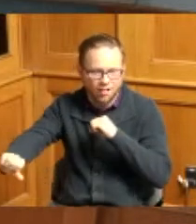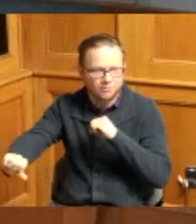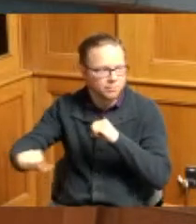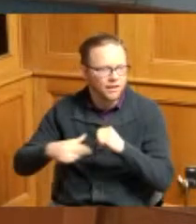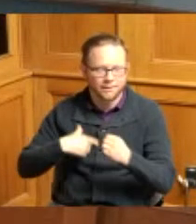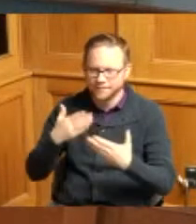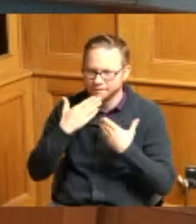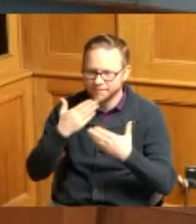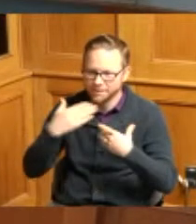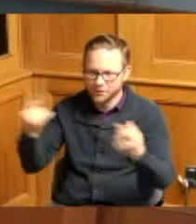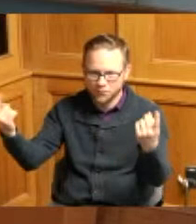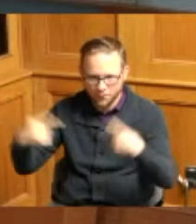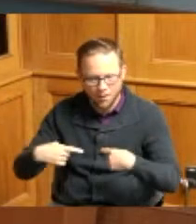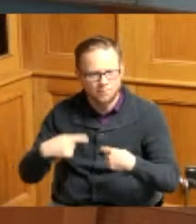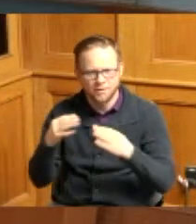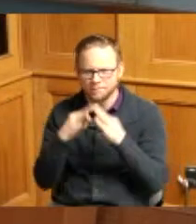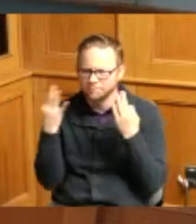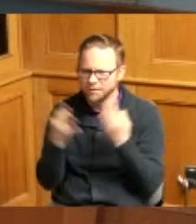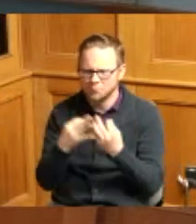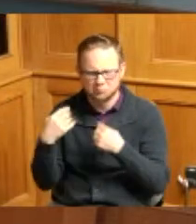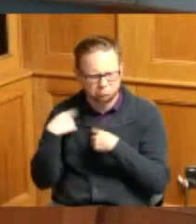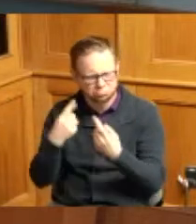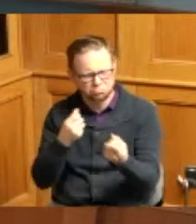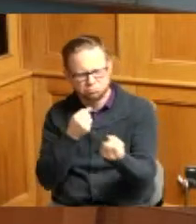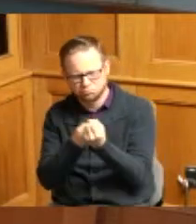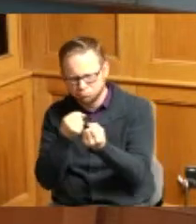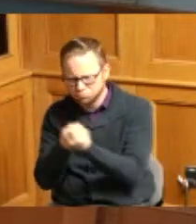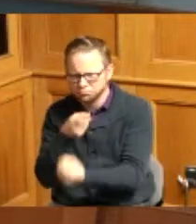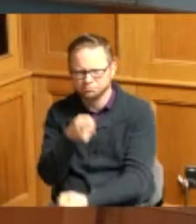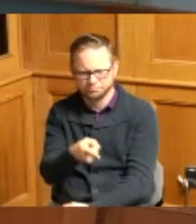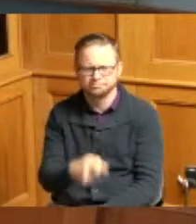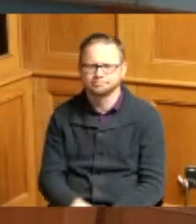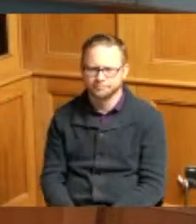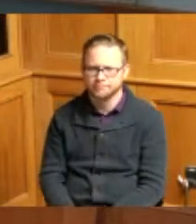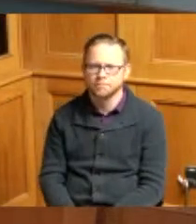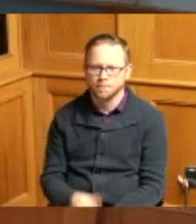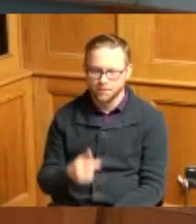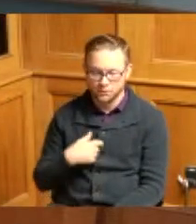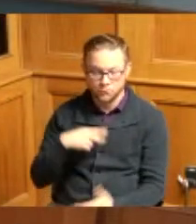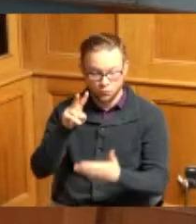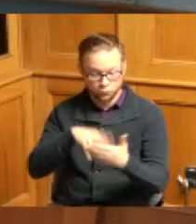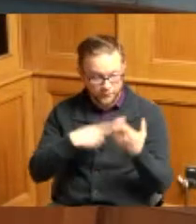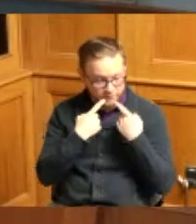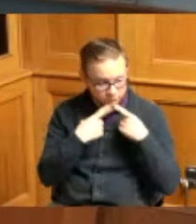family has always supported him in his endeavor so I will read this and then I'll present it to you